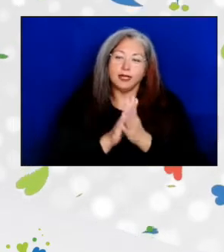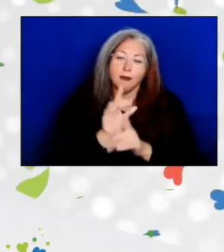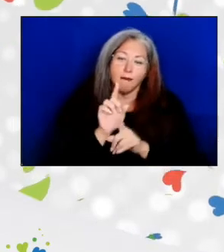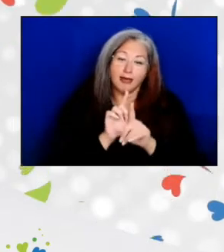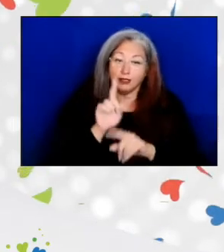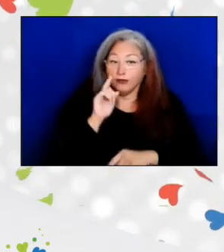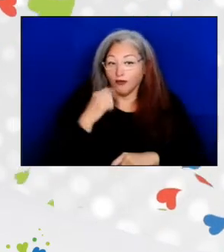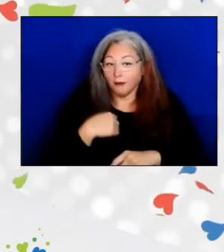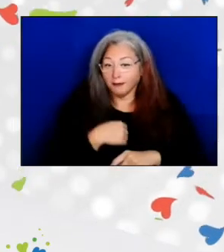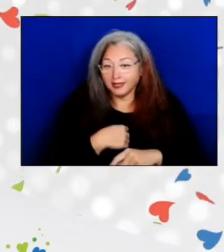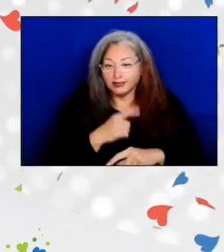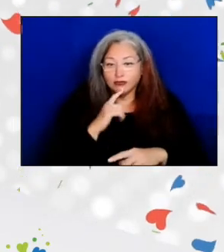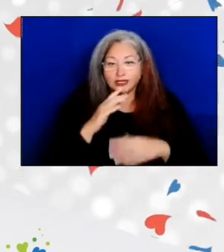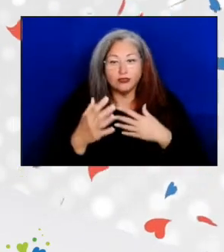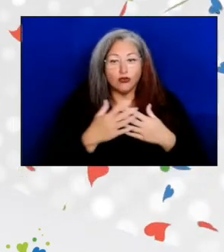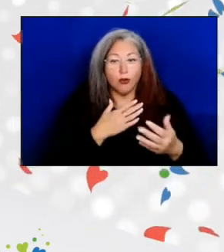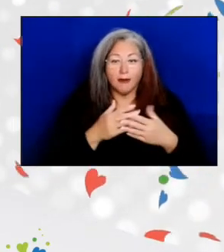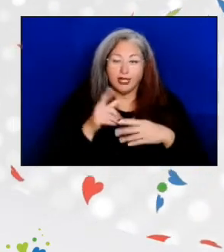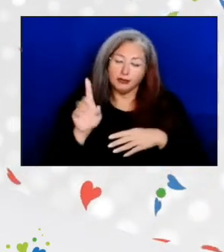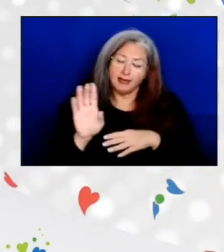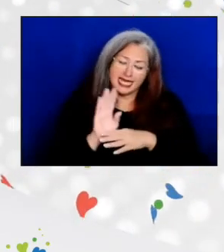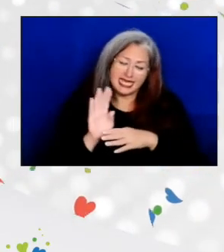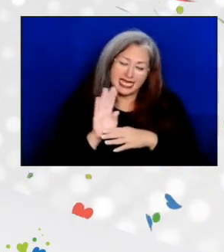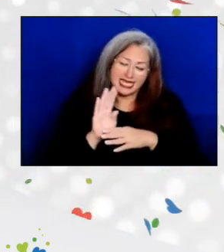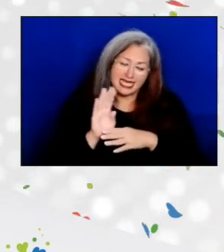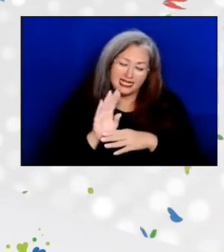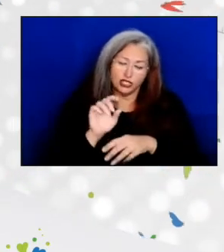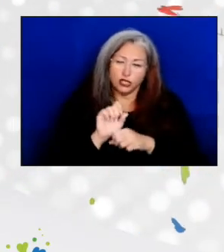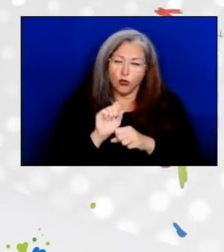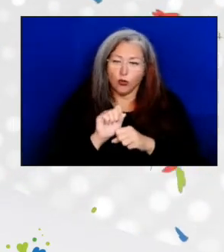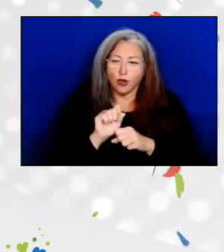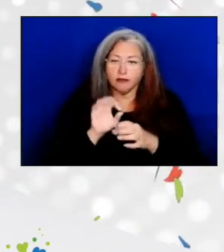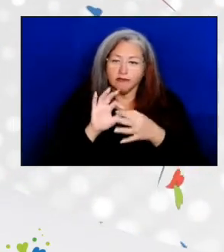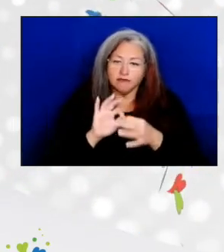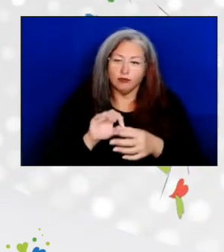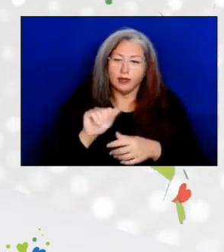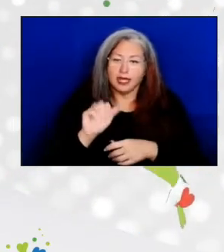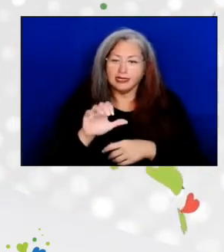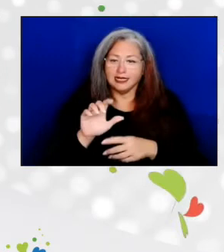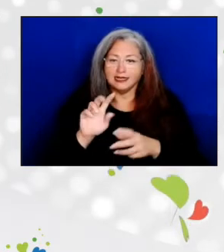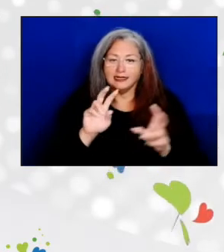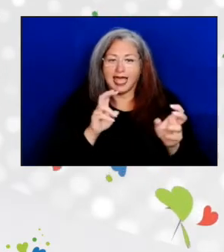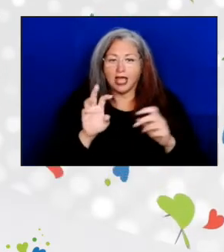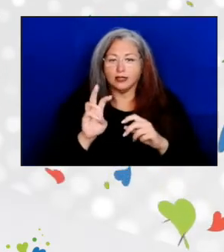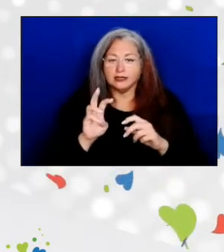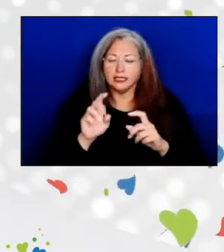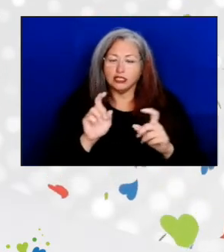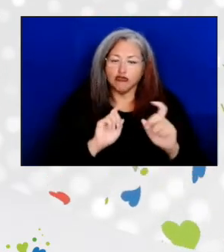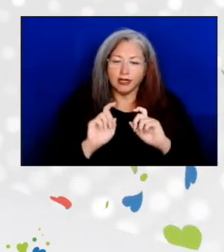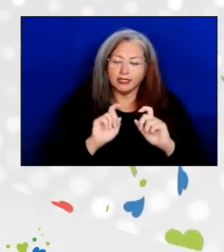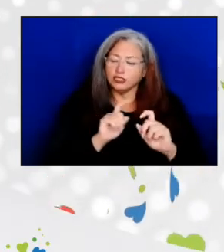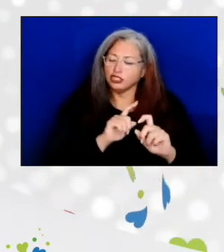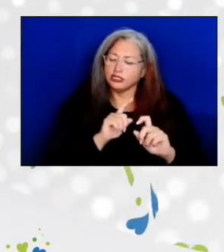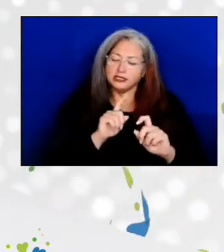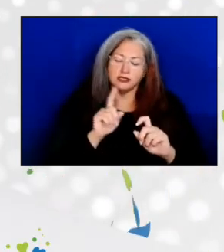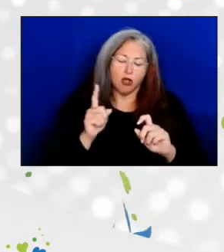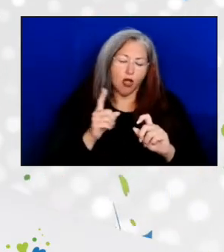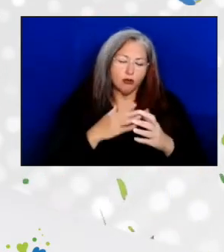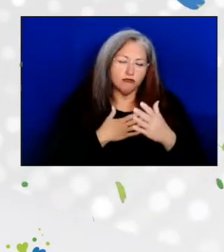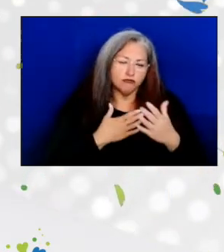no matter how busy she may be working closely with ACL's Title VI grantees, she's always generous with her time,